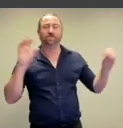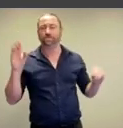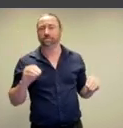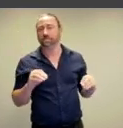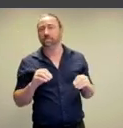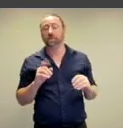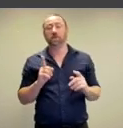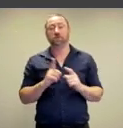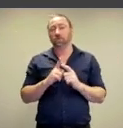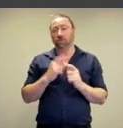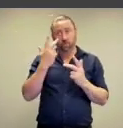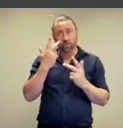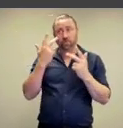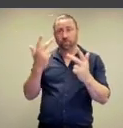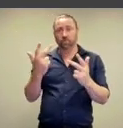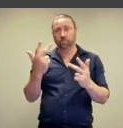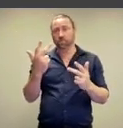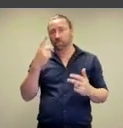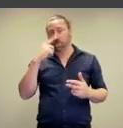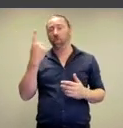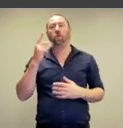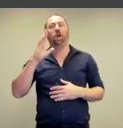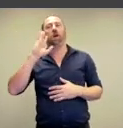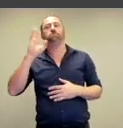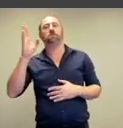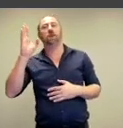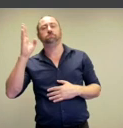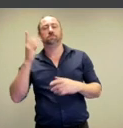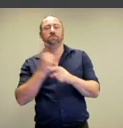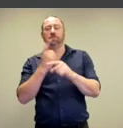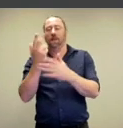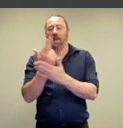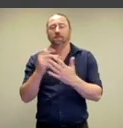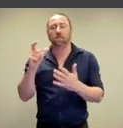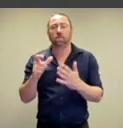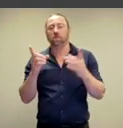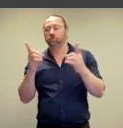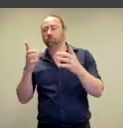features and she's also mimicking the different